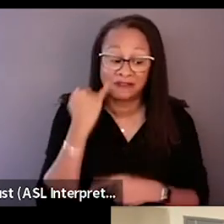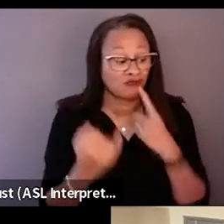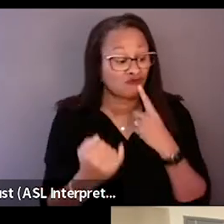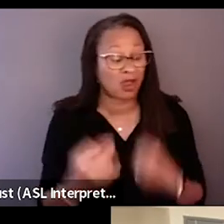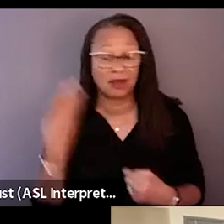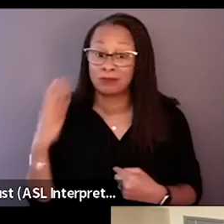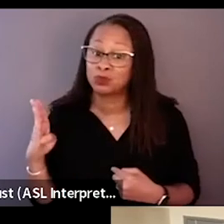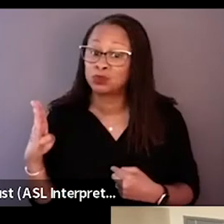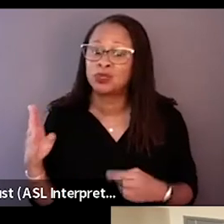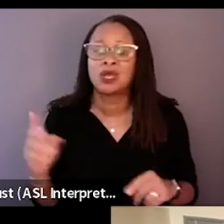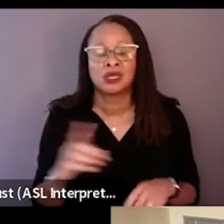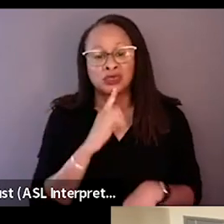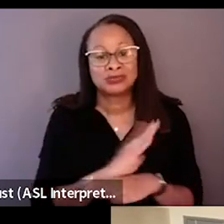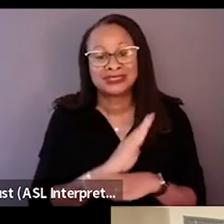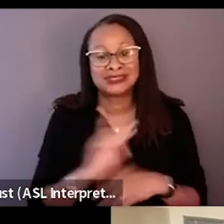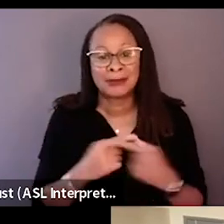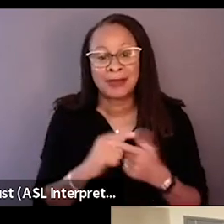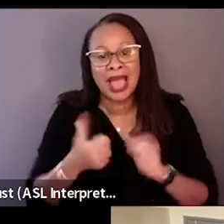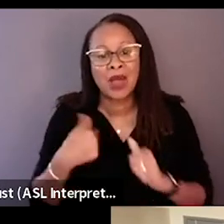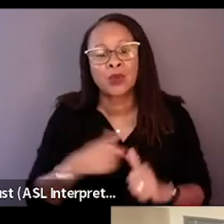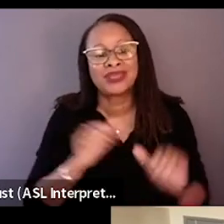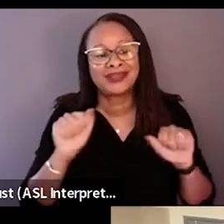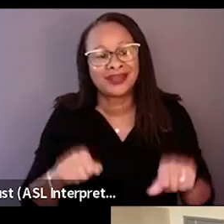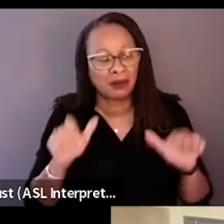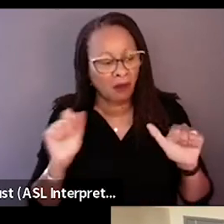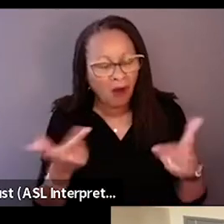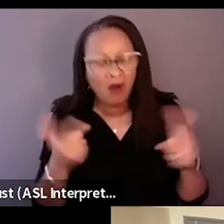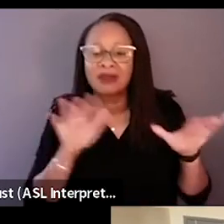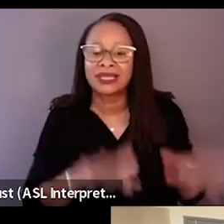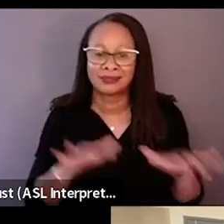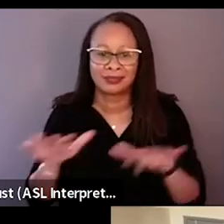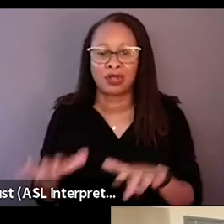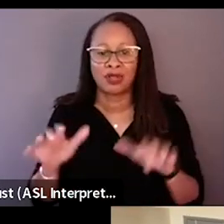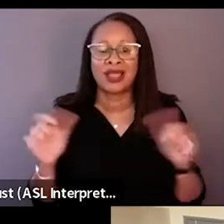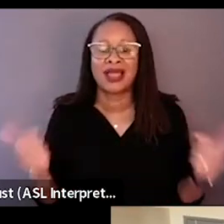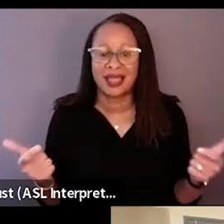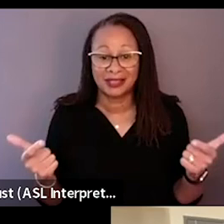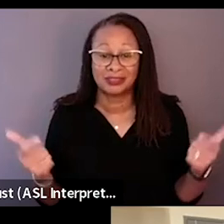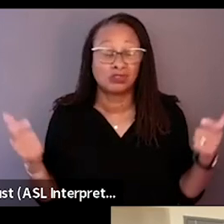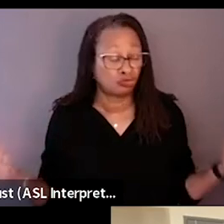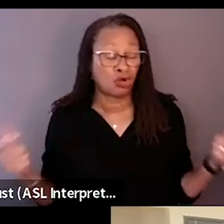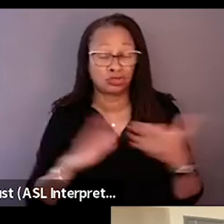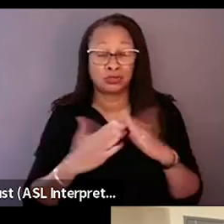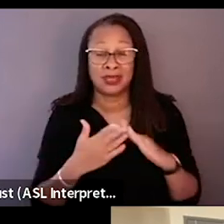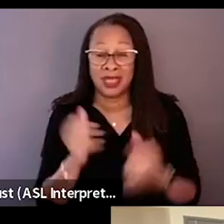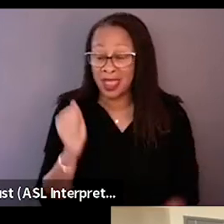it's really about how we can all get along as a larger community. Sure, as Asian Americans, we have our own stories